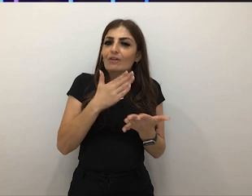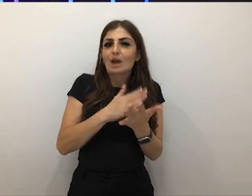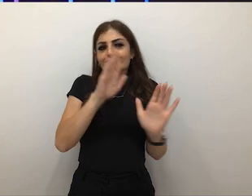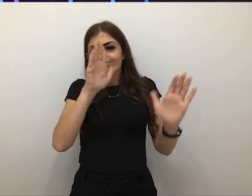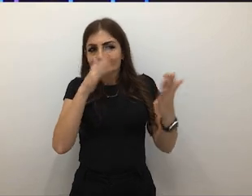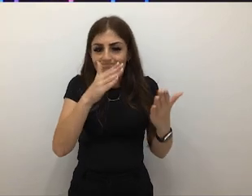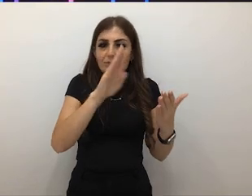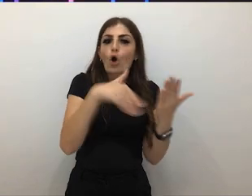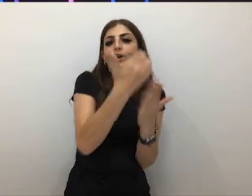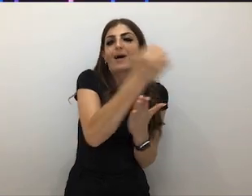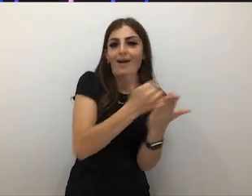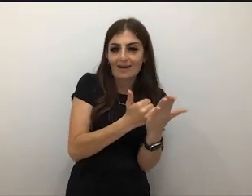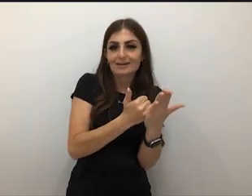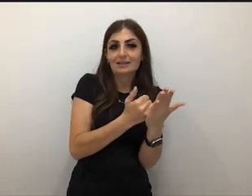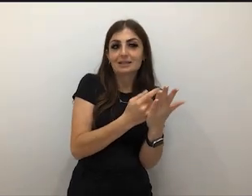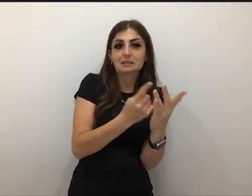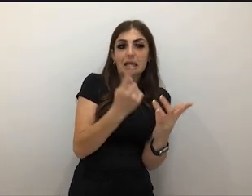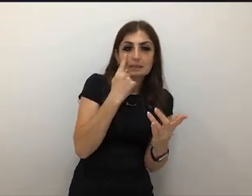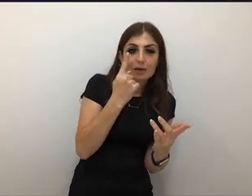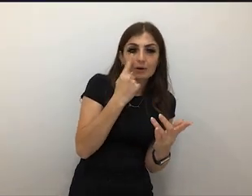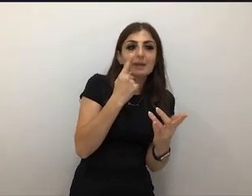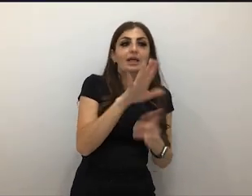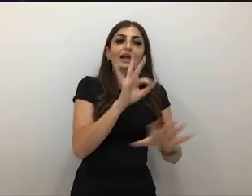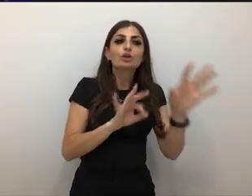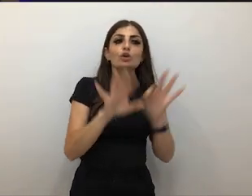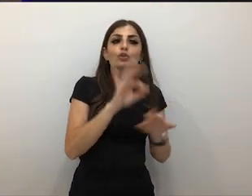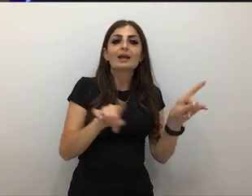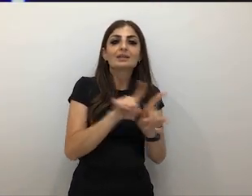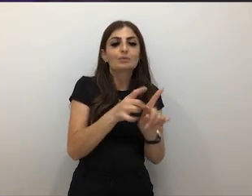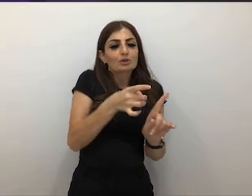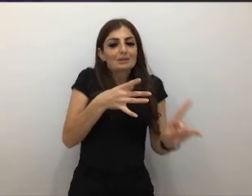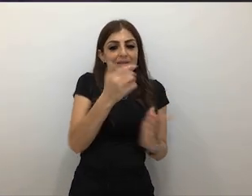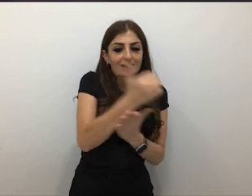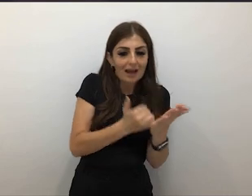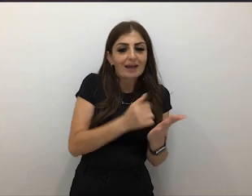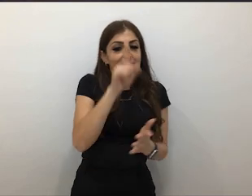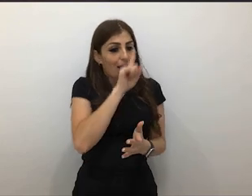And kind of tightly curated to these kind of artists and people that are living in Adelaide,